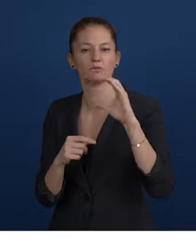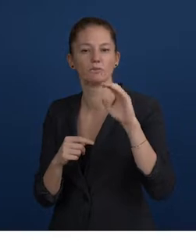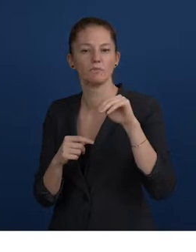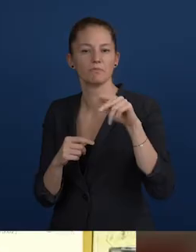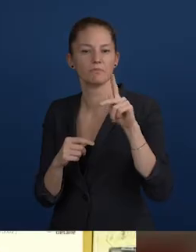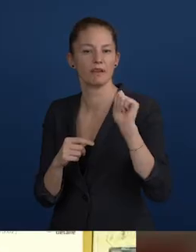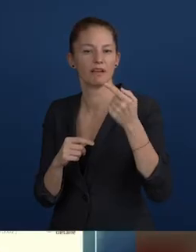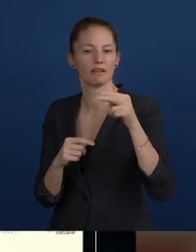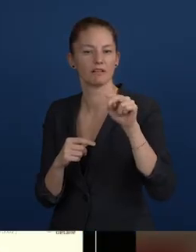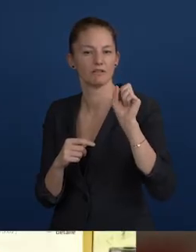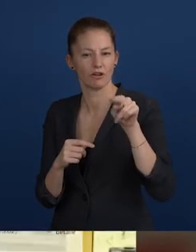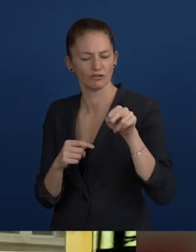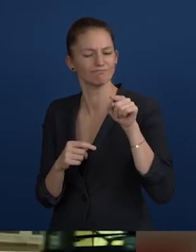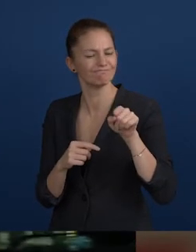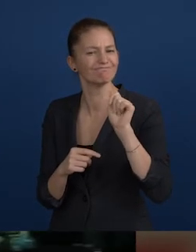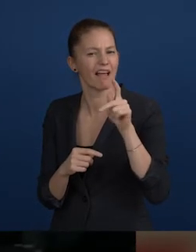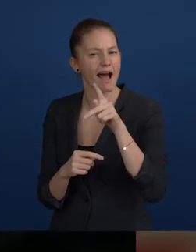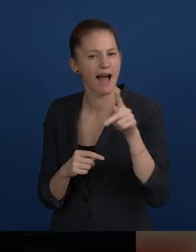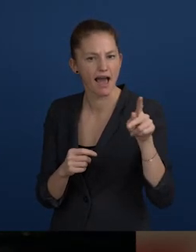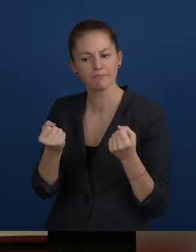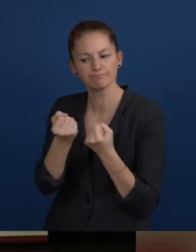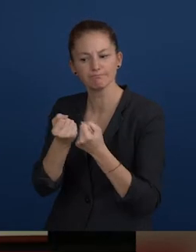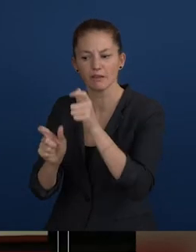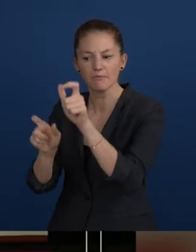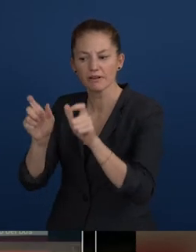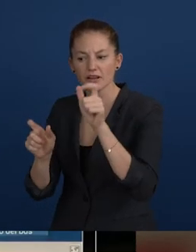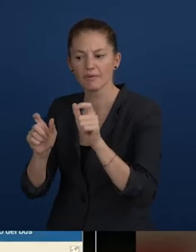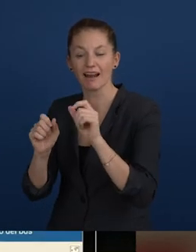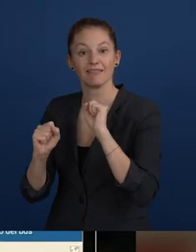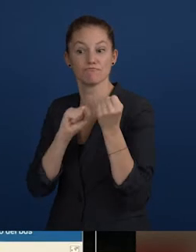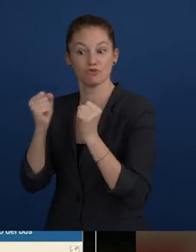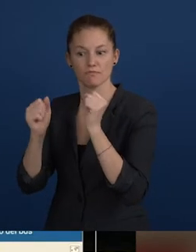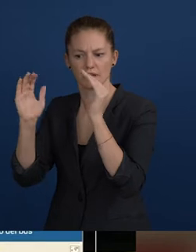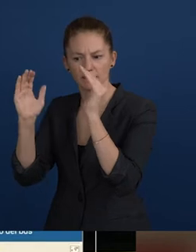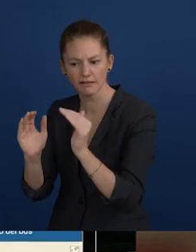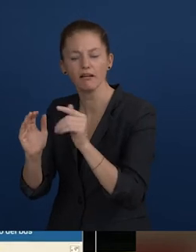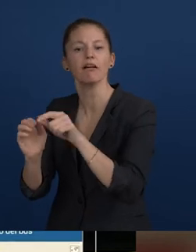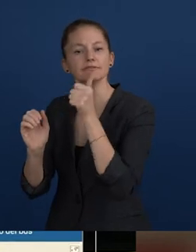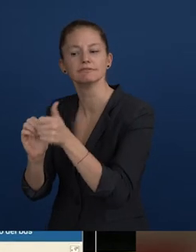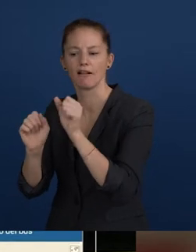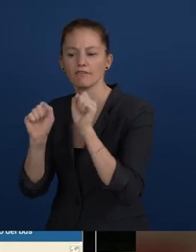The App&Town Compagnon allows people with reduced mobility to autonomously use public transportation.